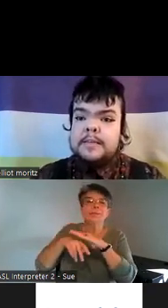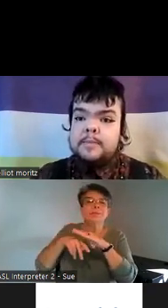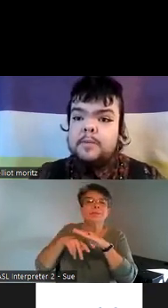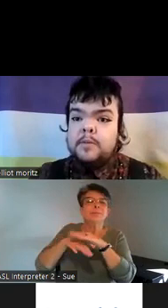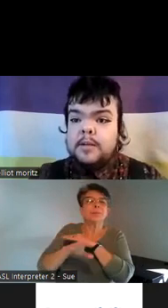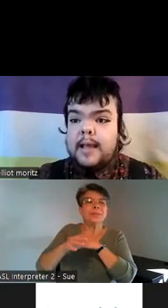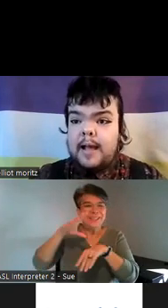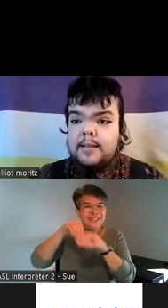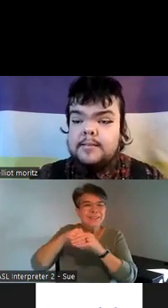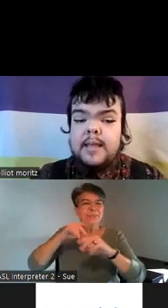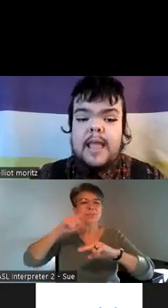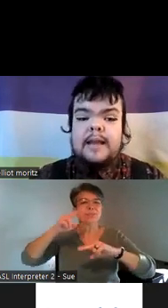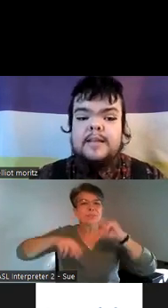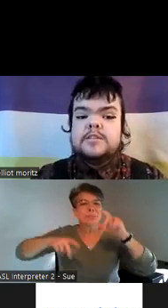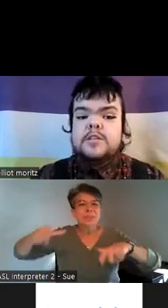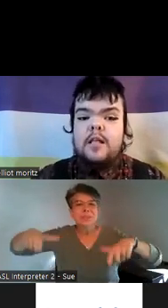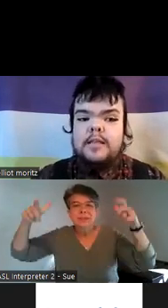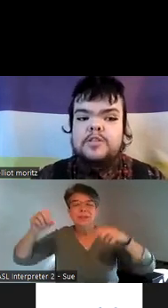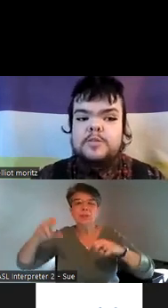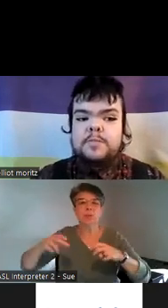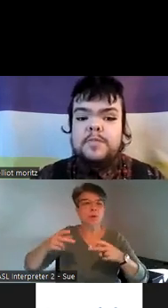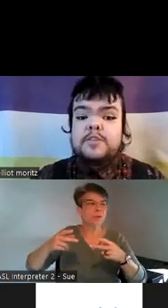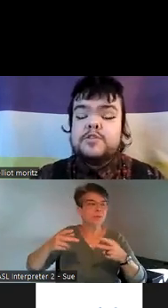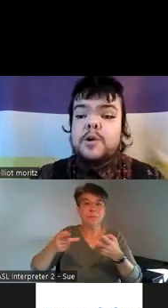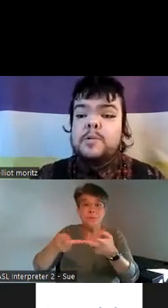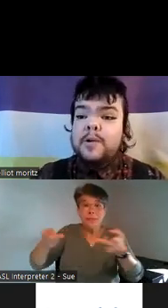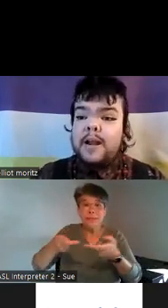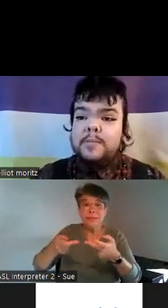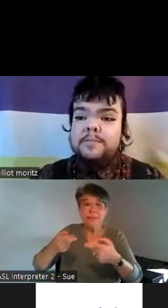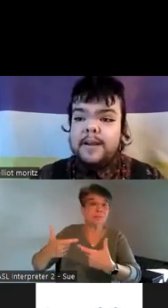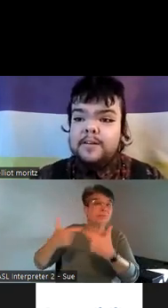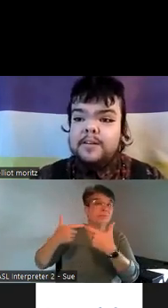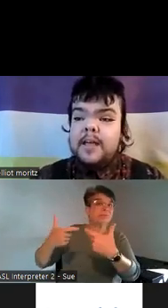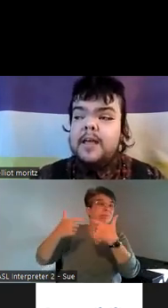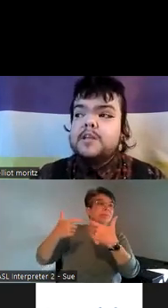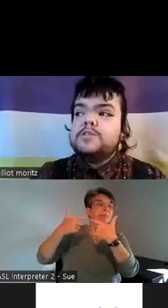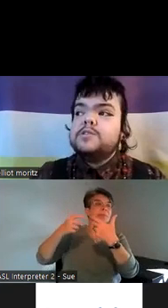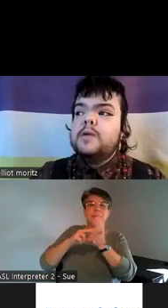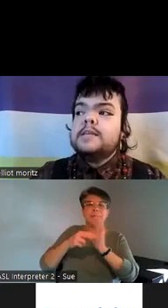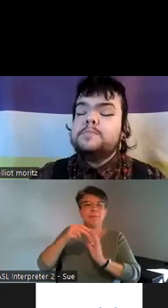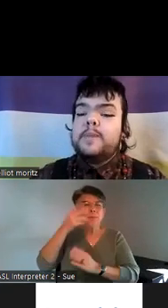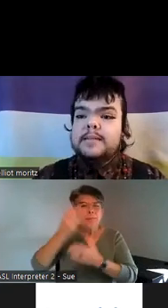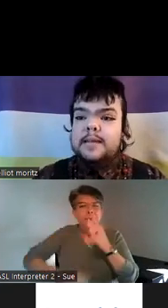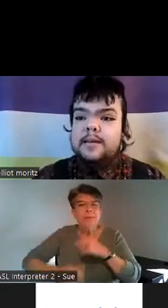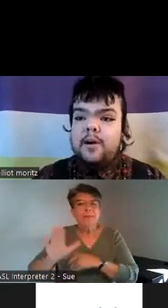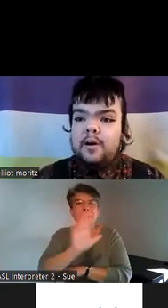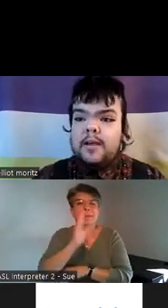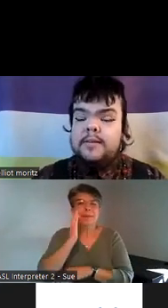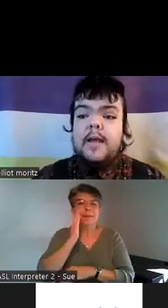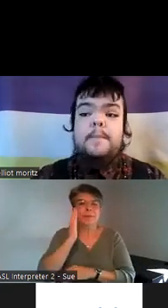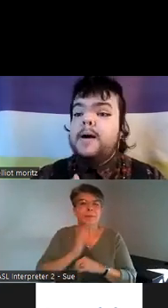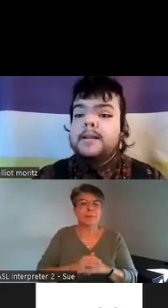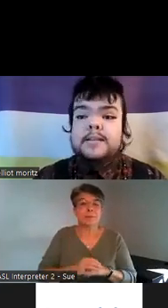disabled Community has and it's knowledge that's that's so incredibly vital to expanding on body